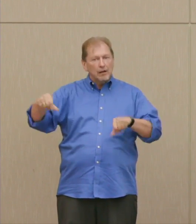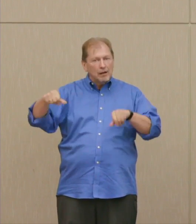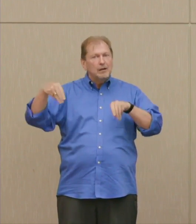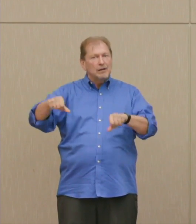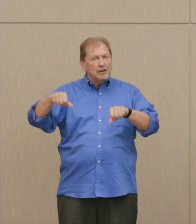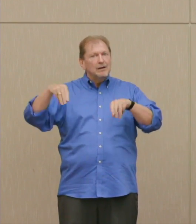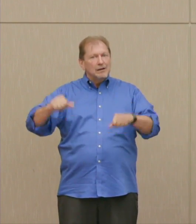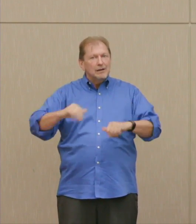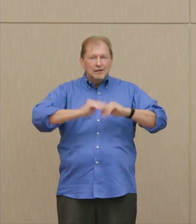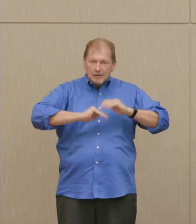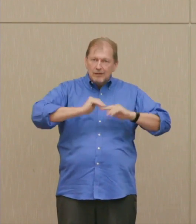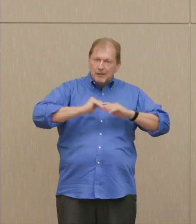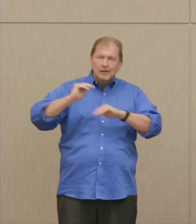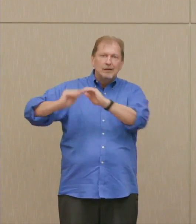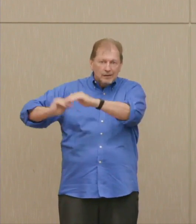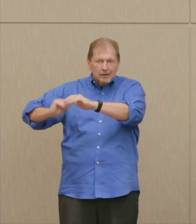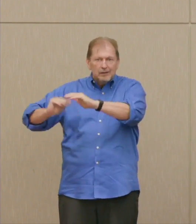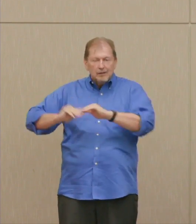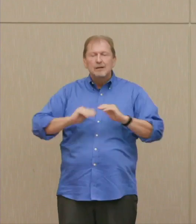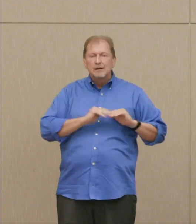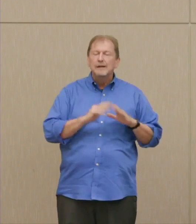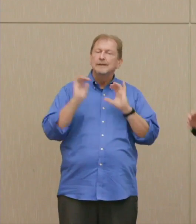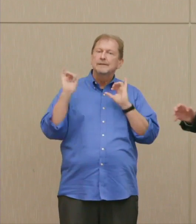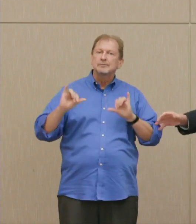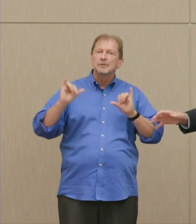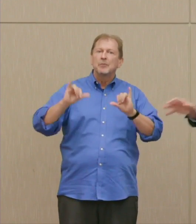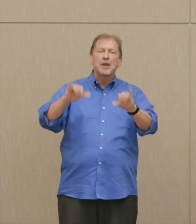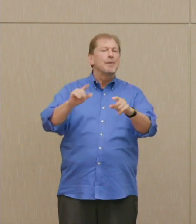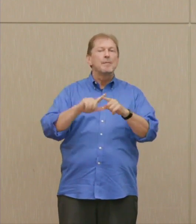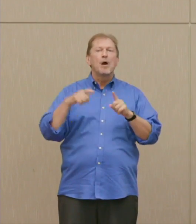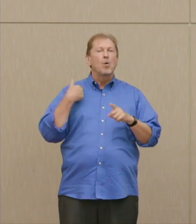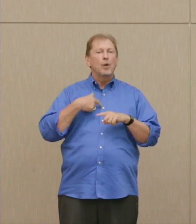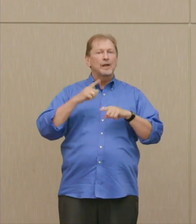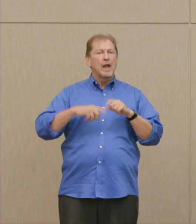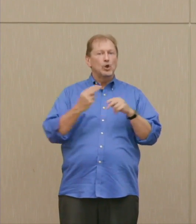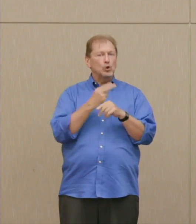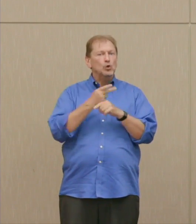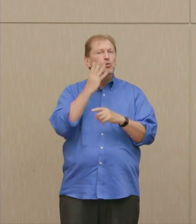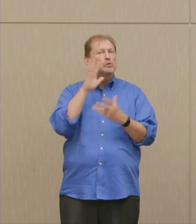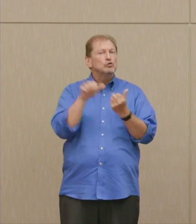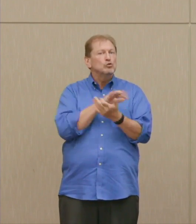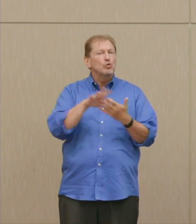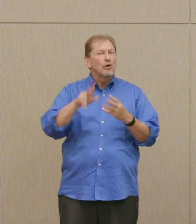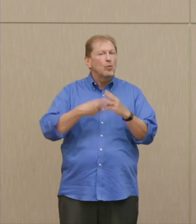been totally anachronistic for at least half a century since the submarine forces came in.